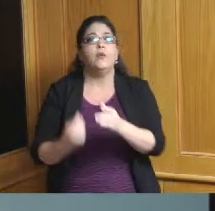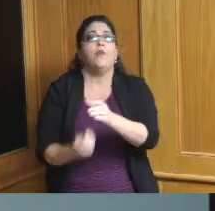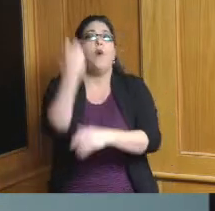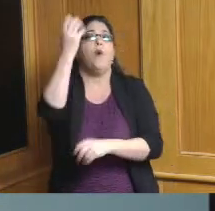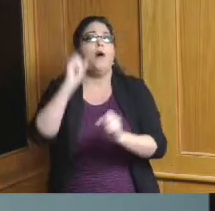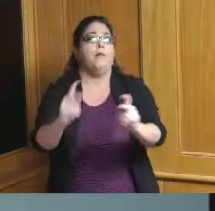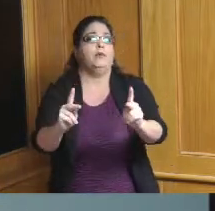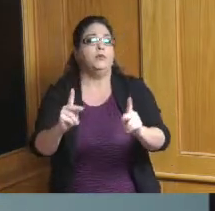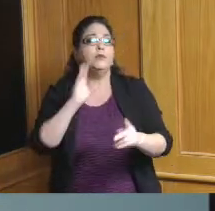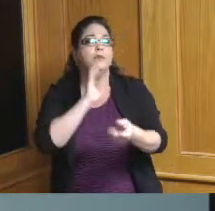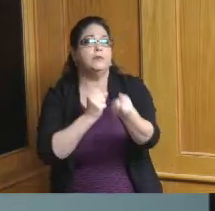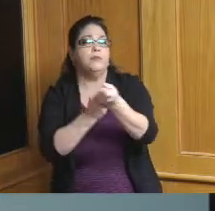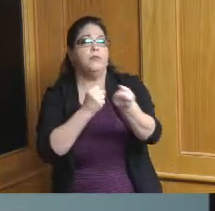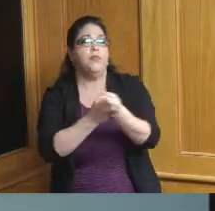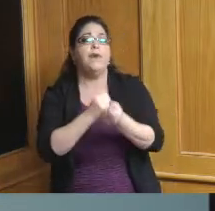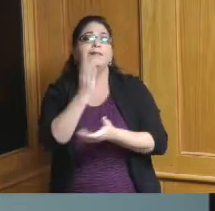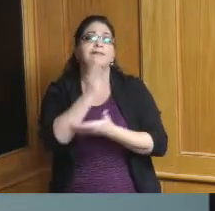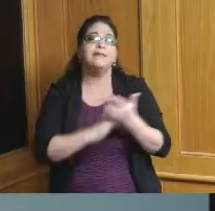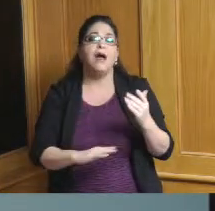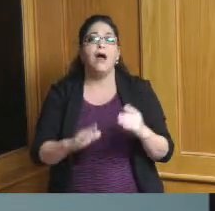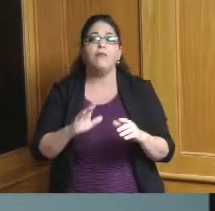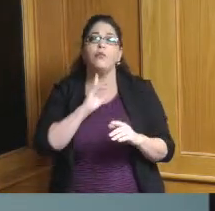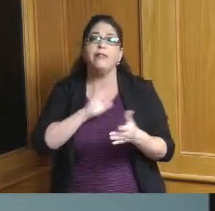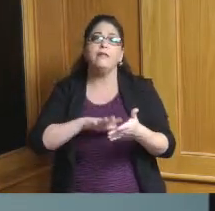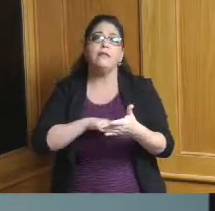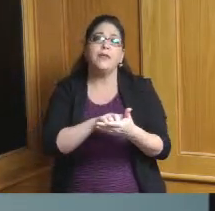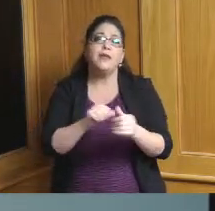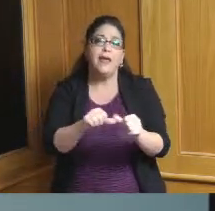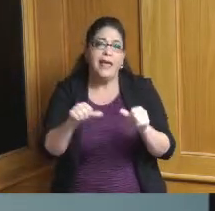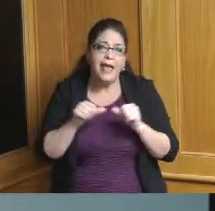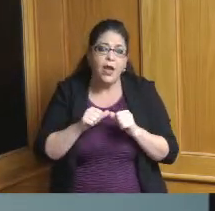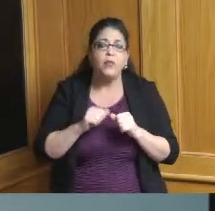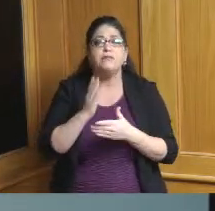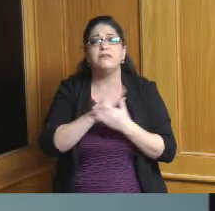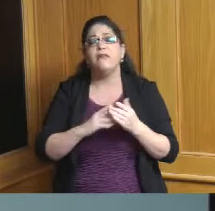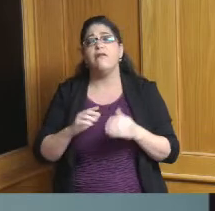support underperforming commercial industrial residential and institutional real estate